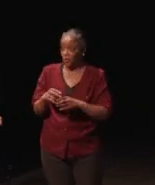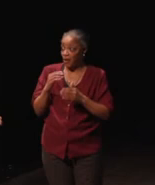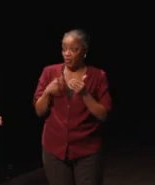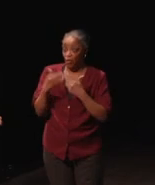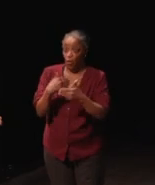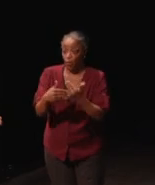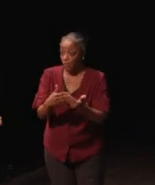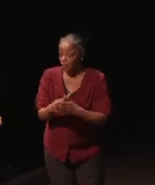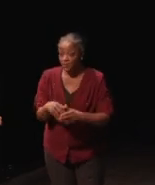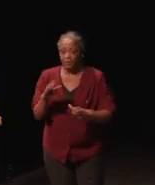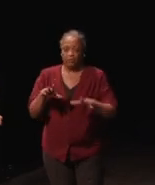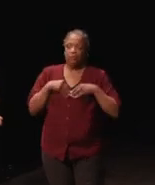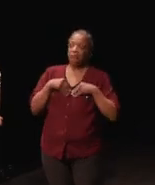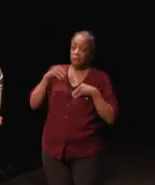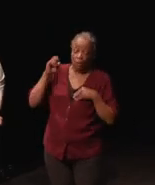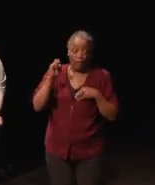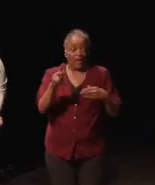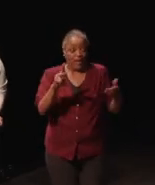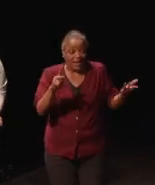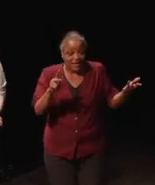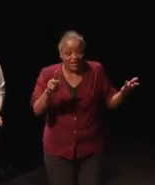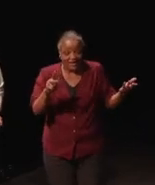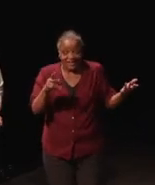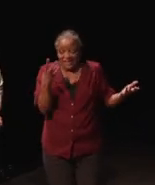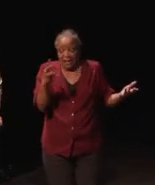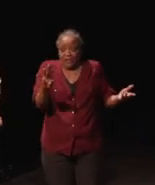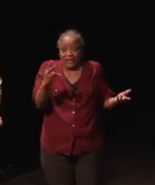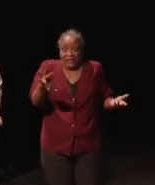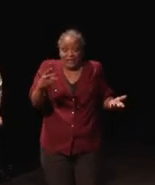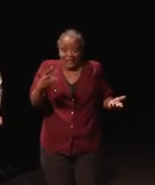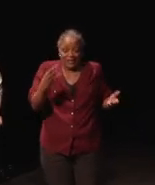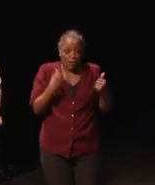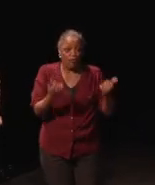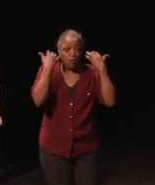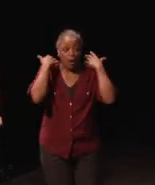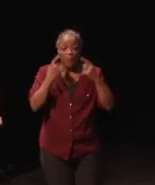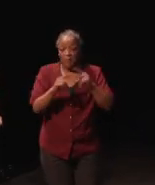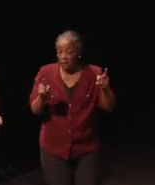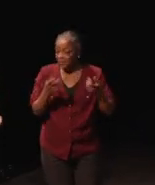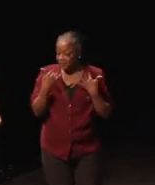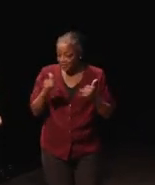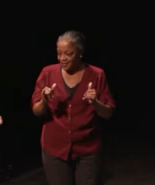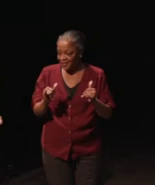Okay, it's been a little overwhelming. I still have not finished